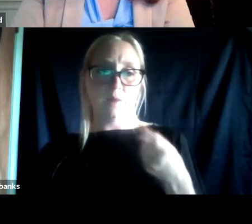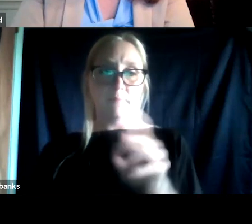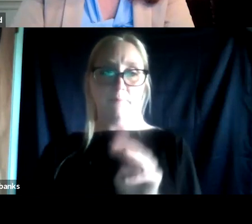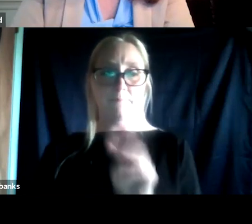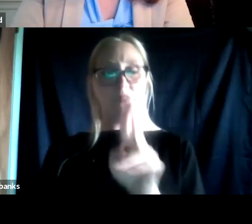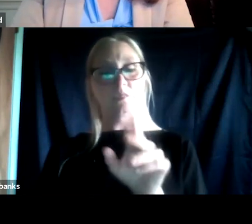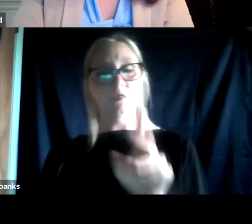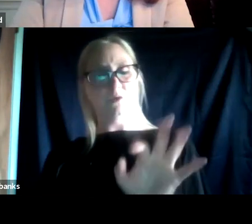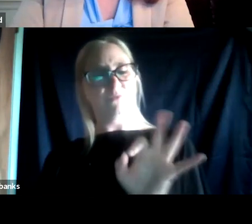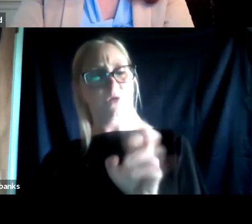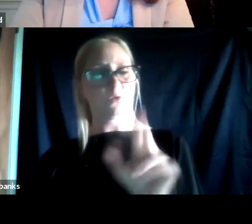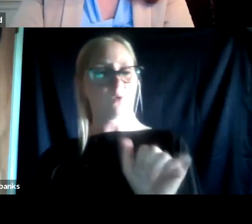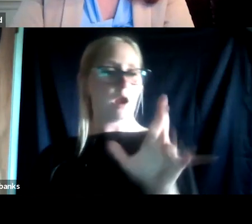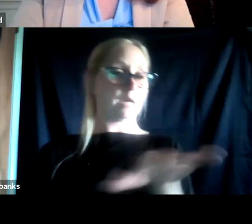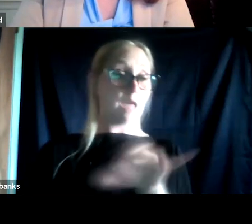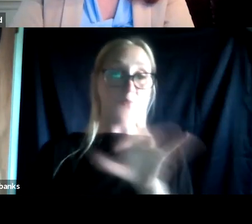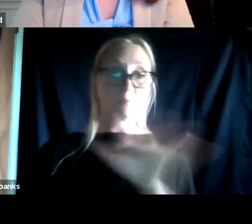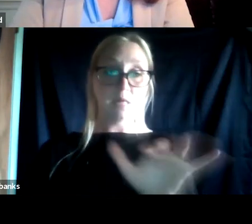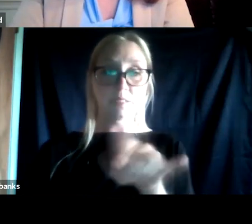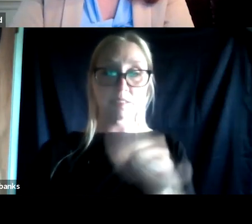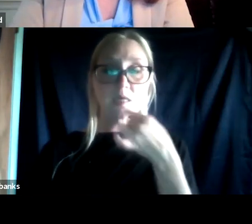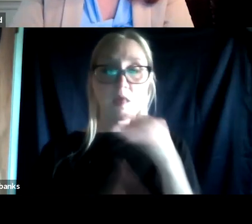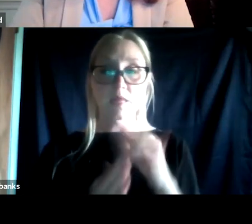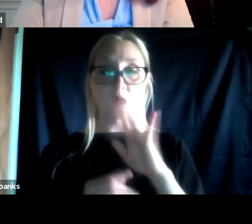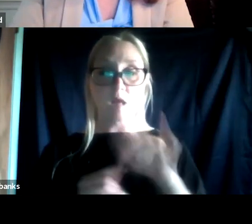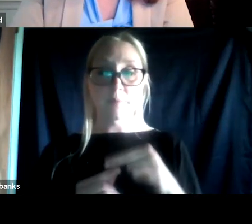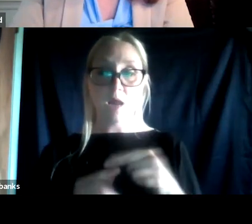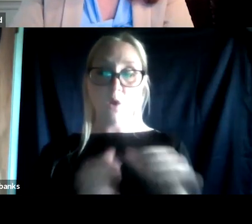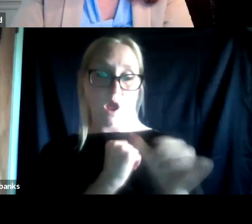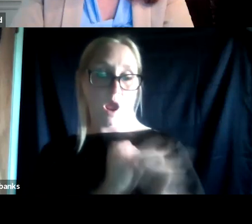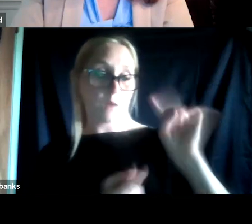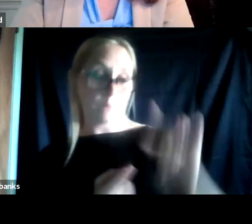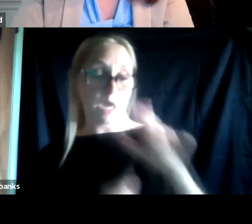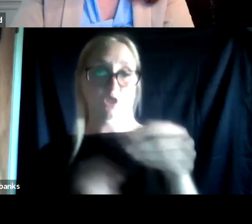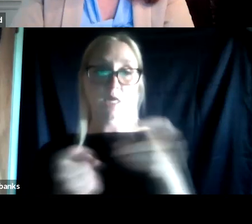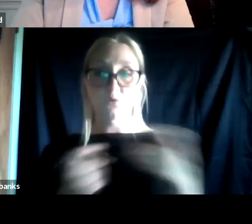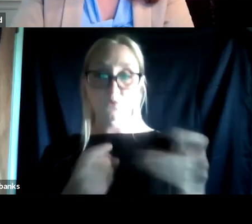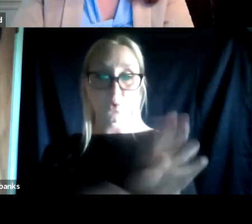and this person said, you have talked about harm reduction and controlled use as a way to support